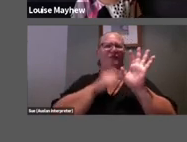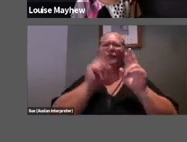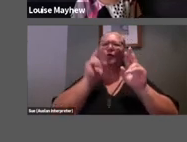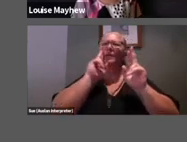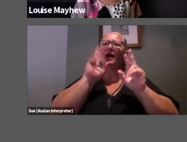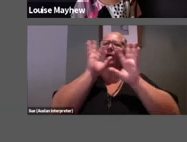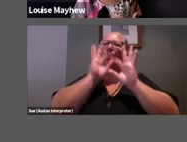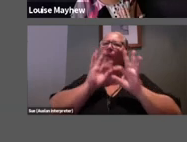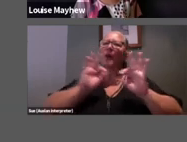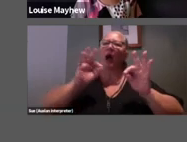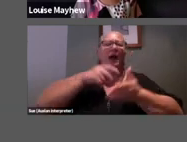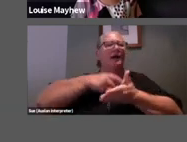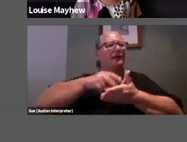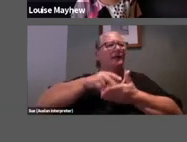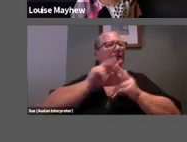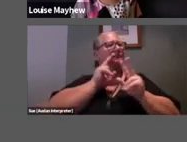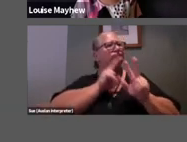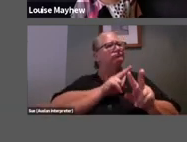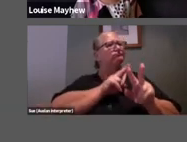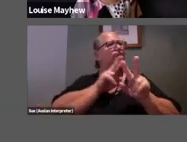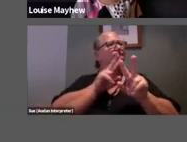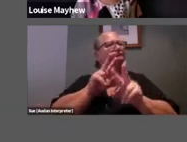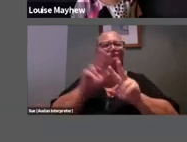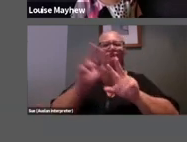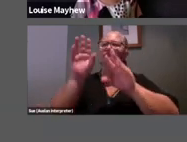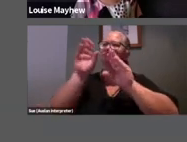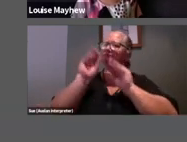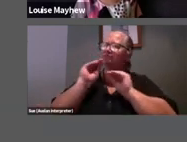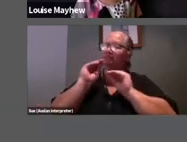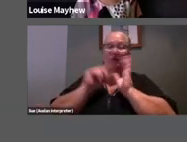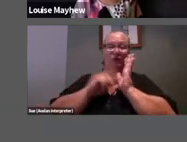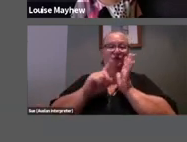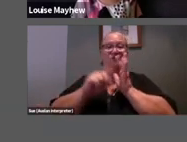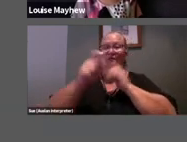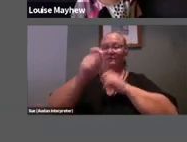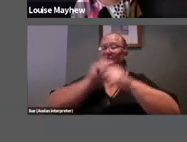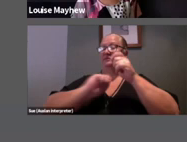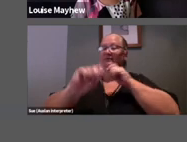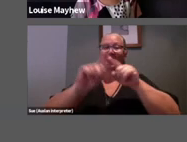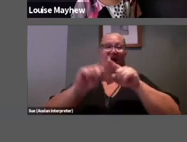introspection and challenging learning, to locations of entertainment and play.